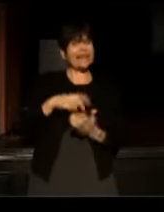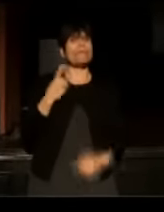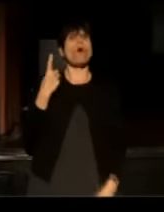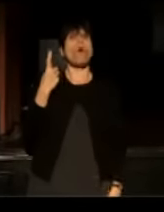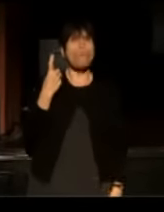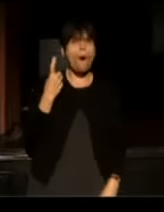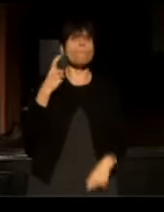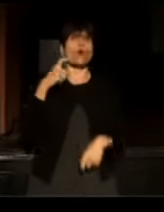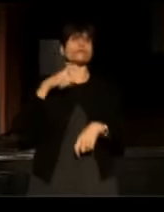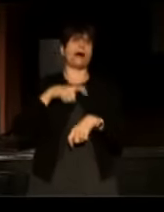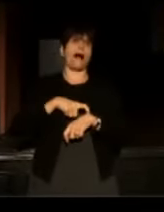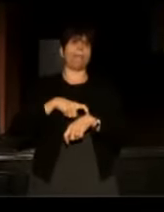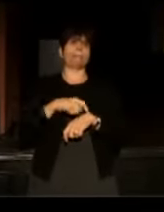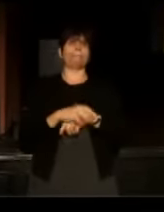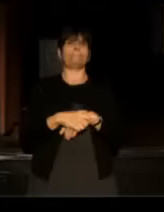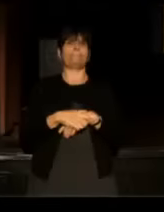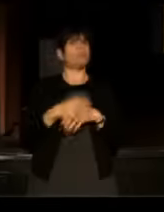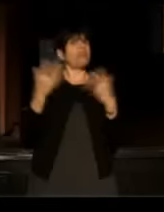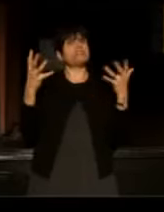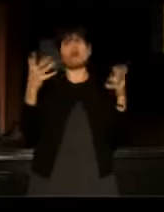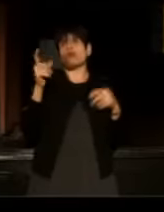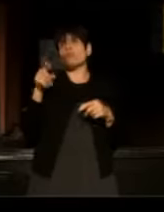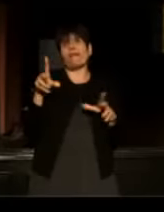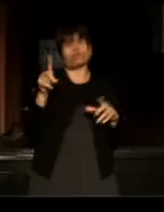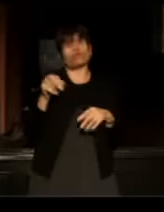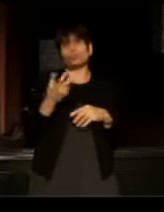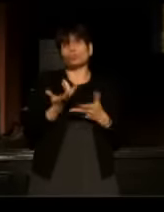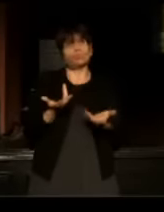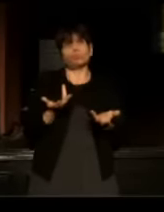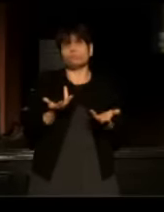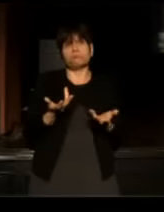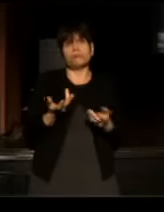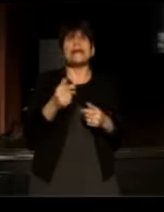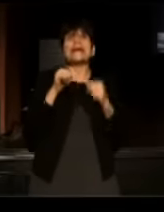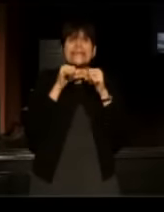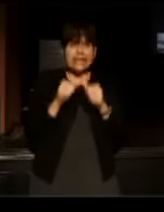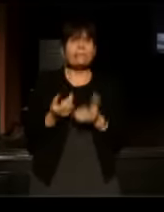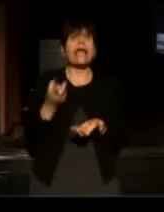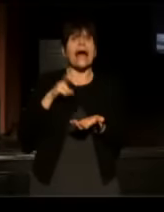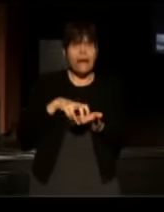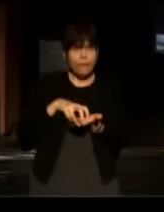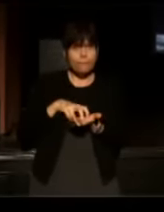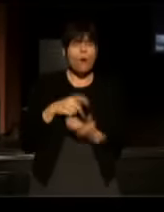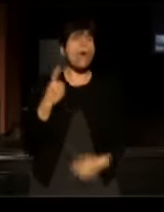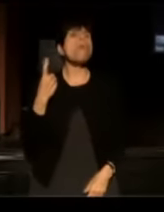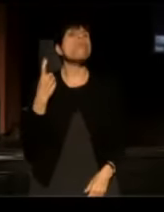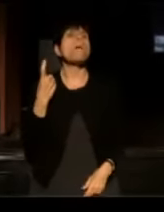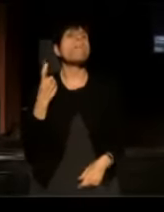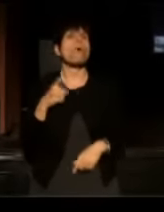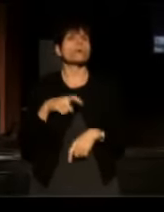That's all you have to do. You just keep getting up one more time.